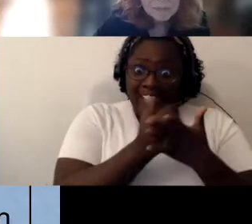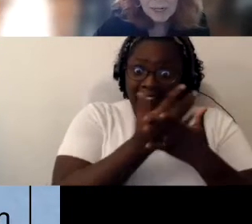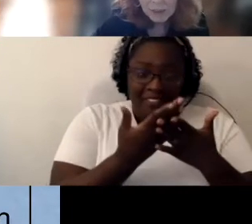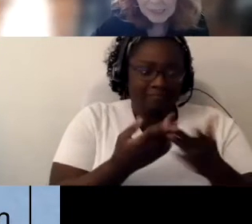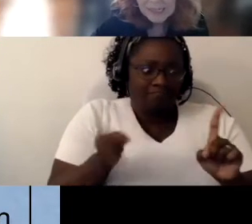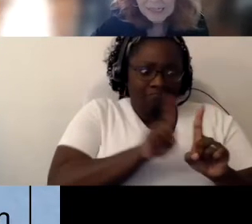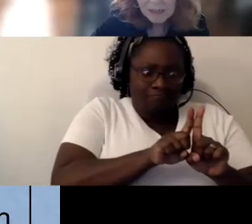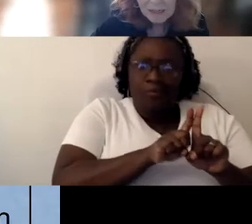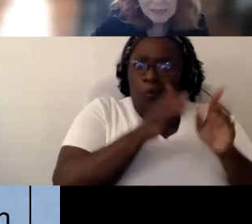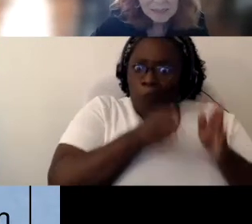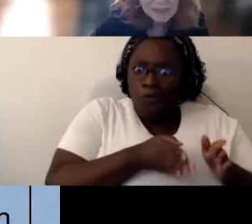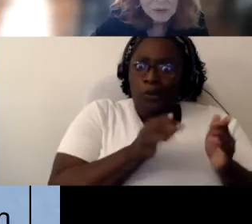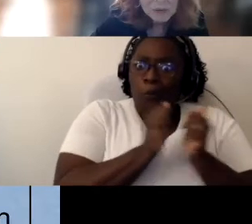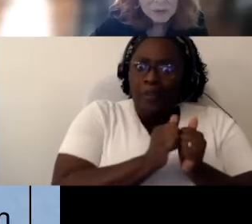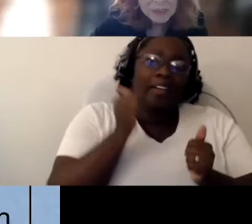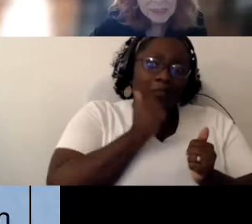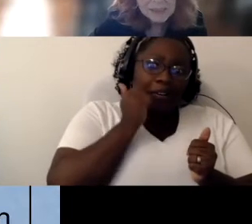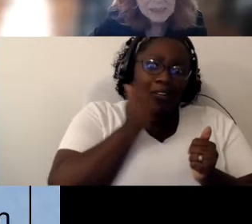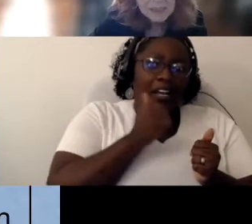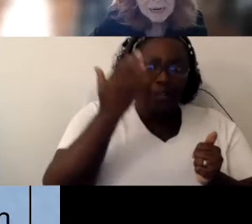I already said not assigned to school duties